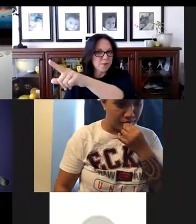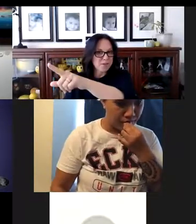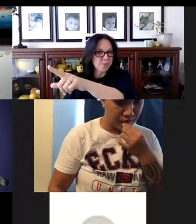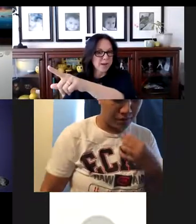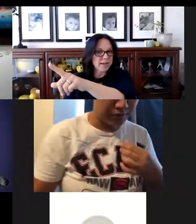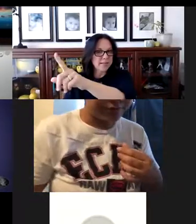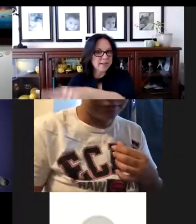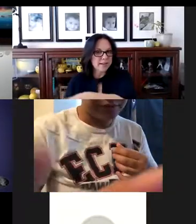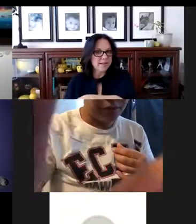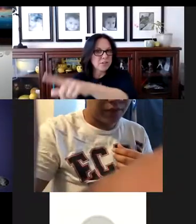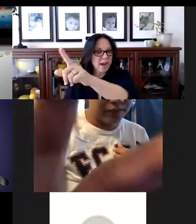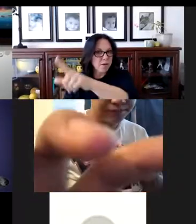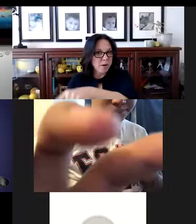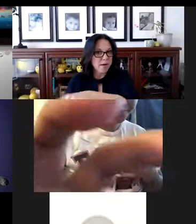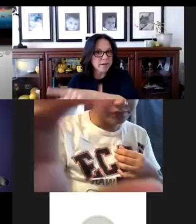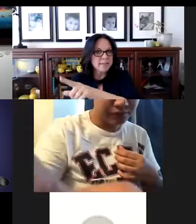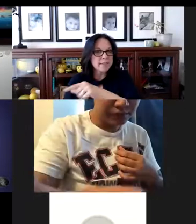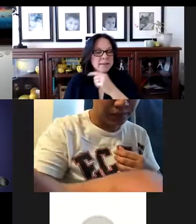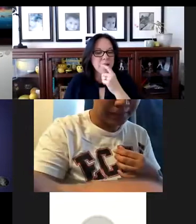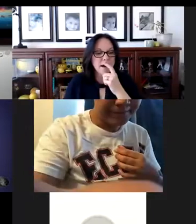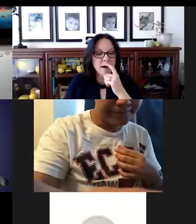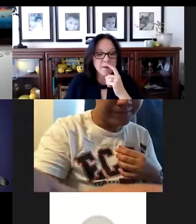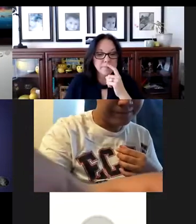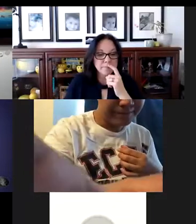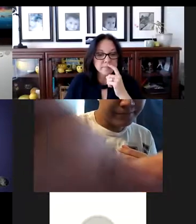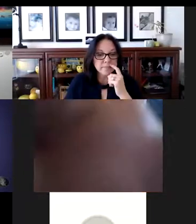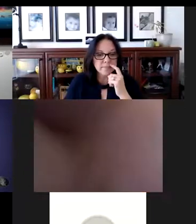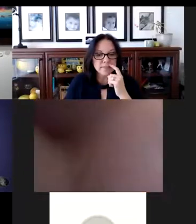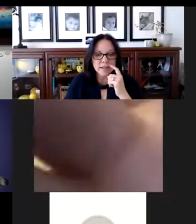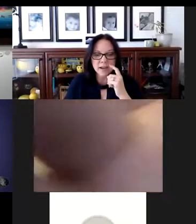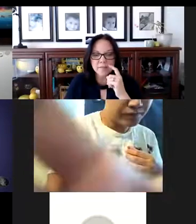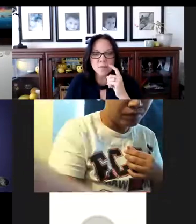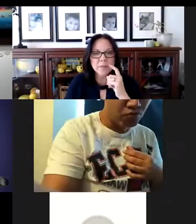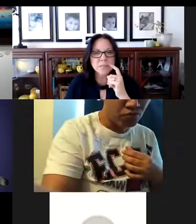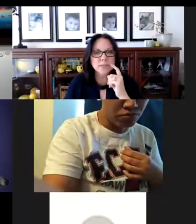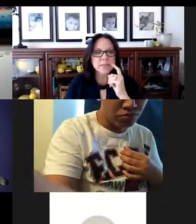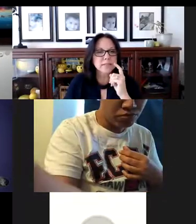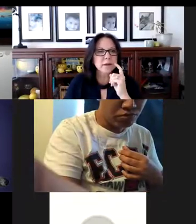to the right, like a chat box. I've never messed with the,